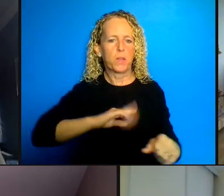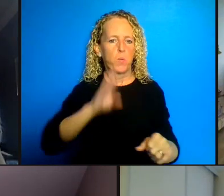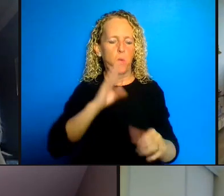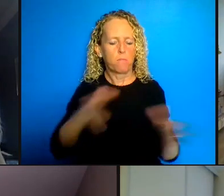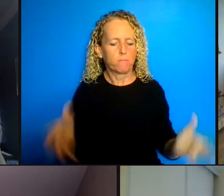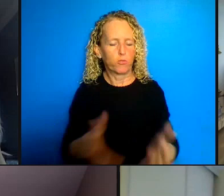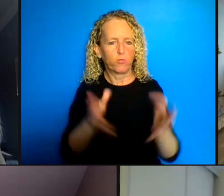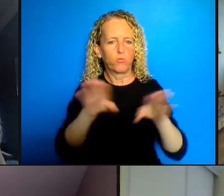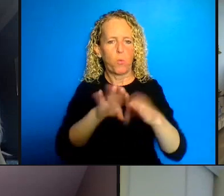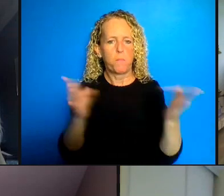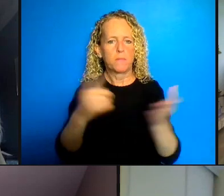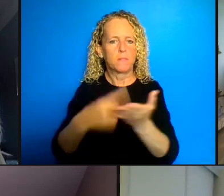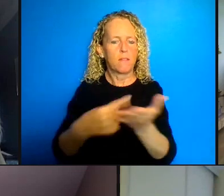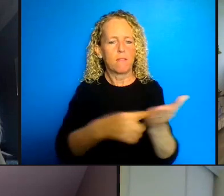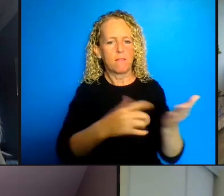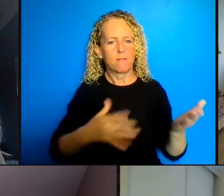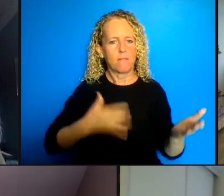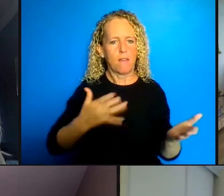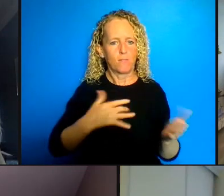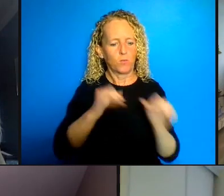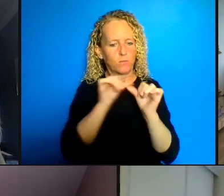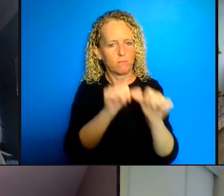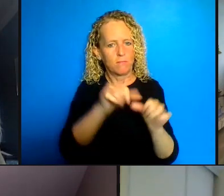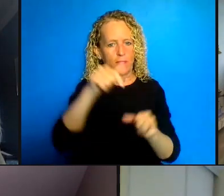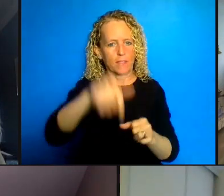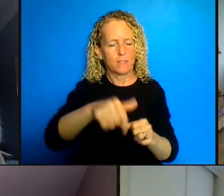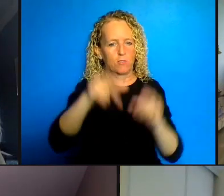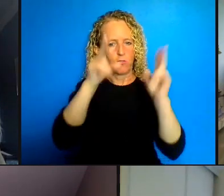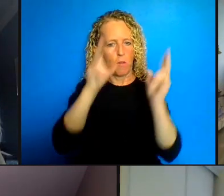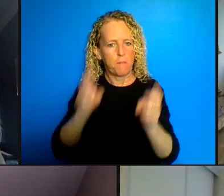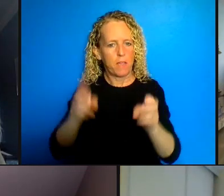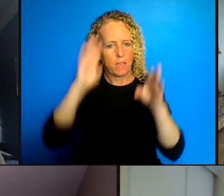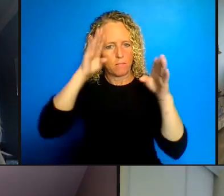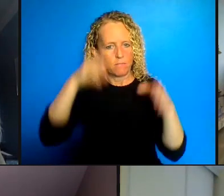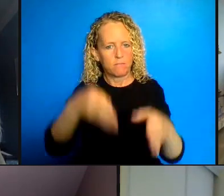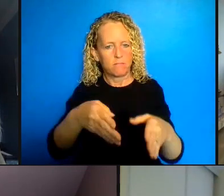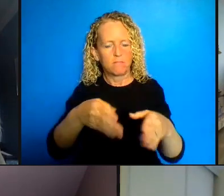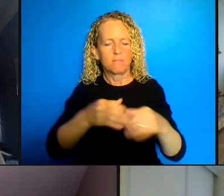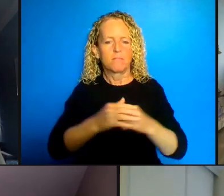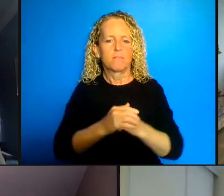series and I won't also want to say that we are